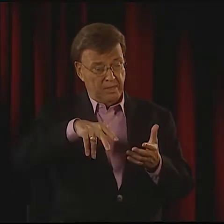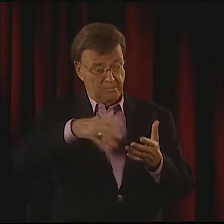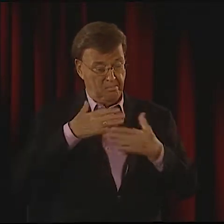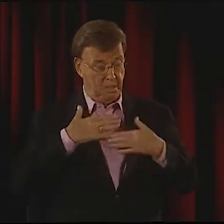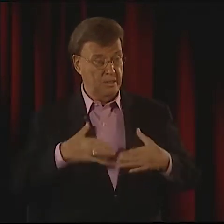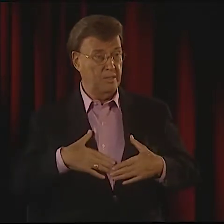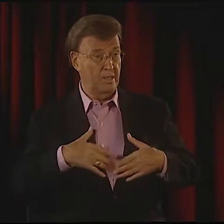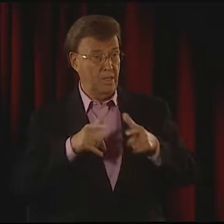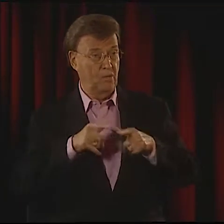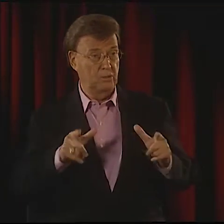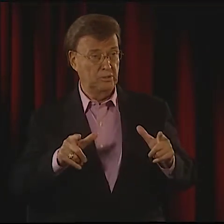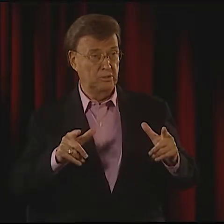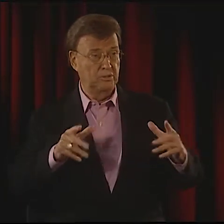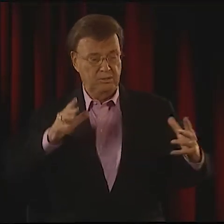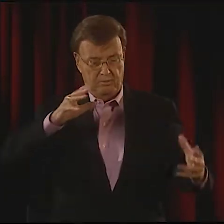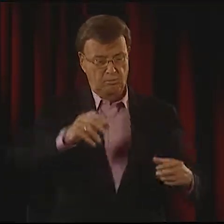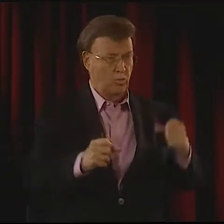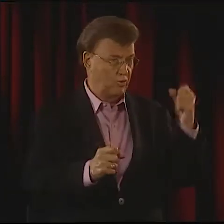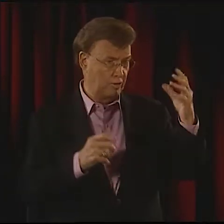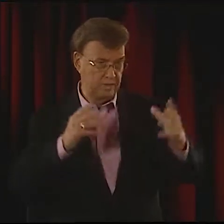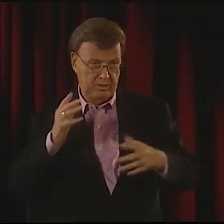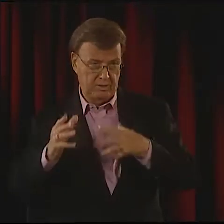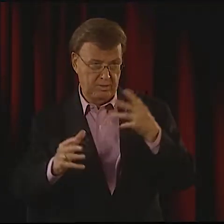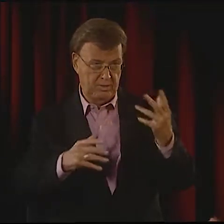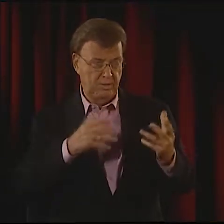WELL, MOVEMENT-- IS THAT WHAT YOU MEAN,